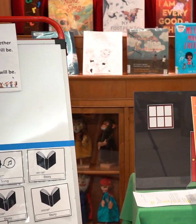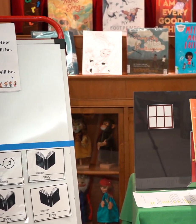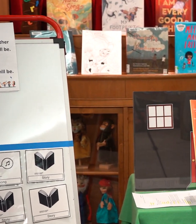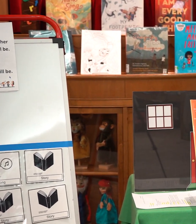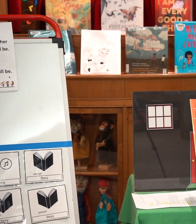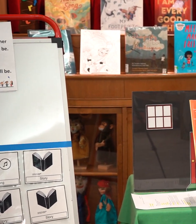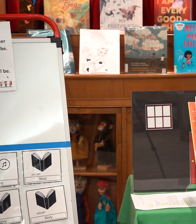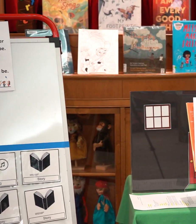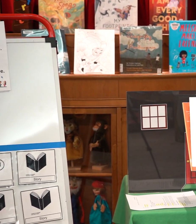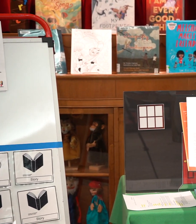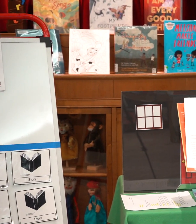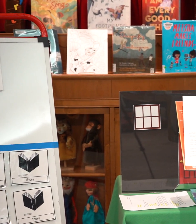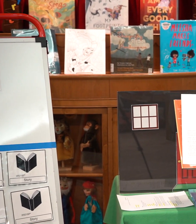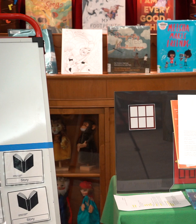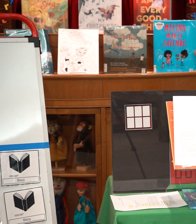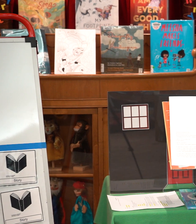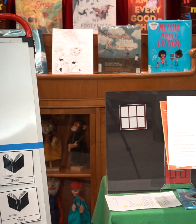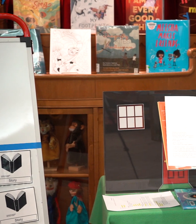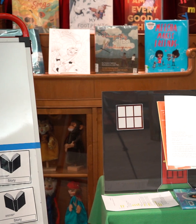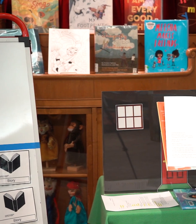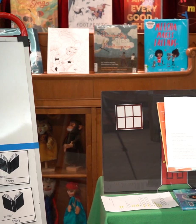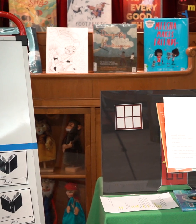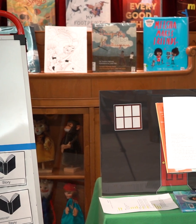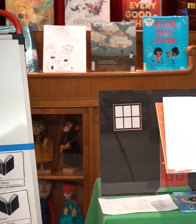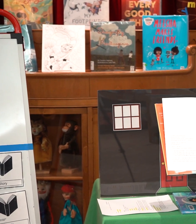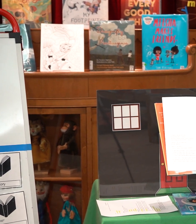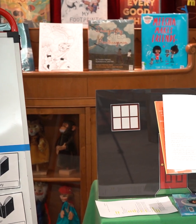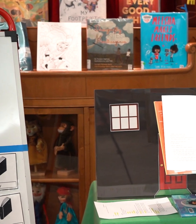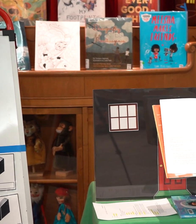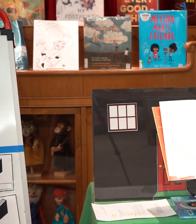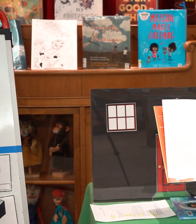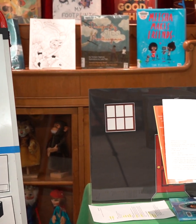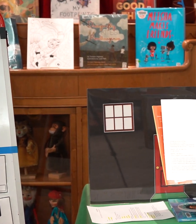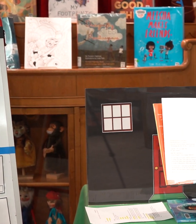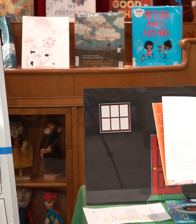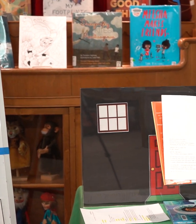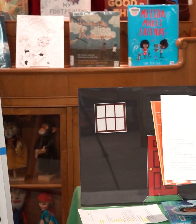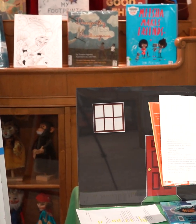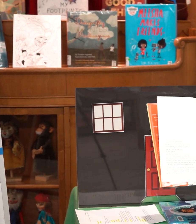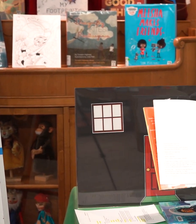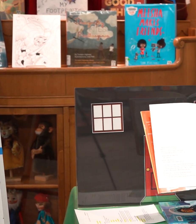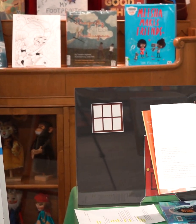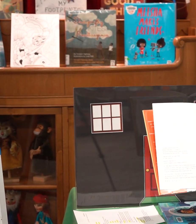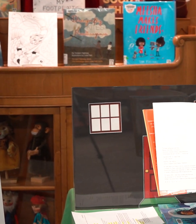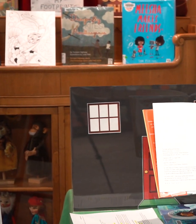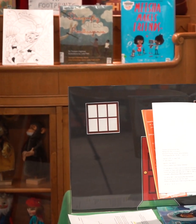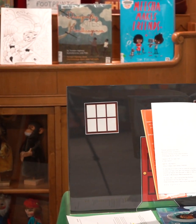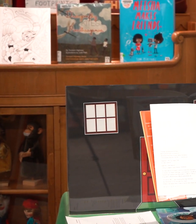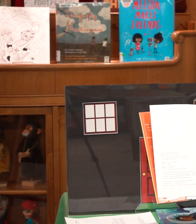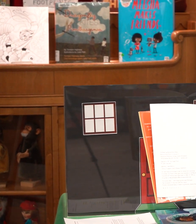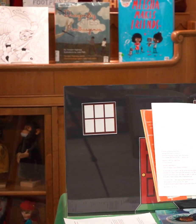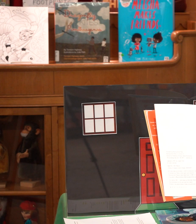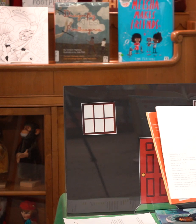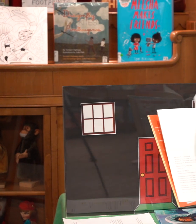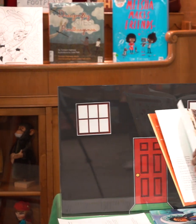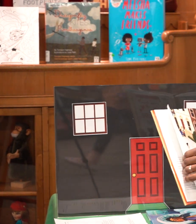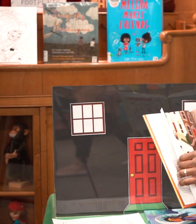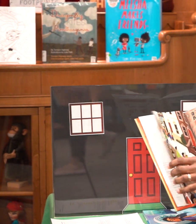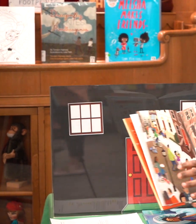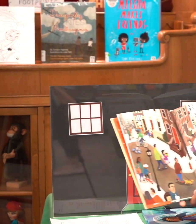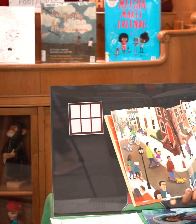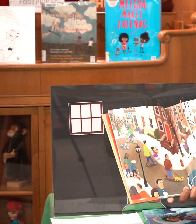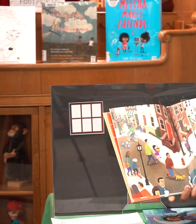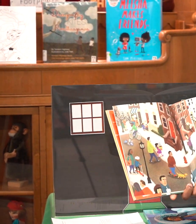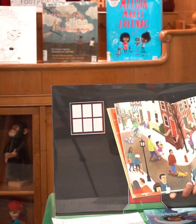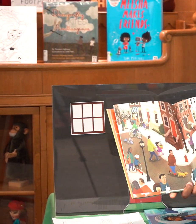strange happened on an unremarkable day just before the season changed